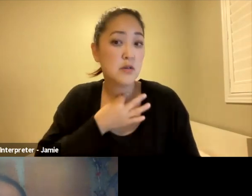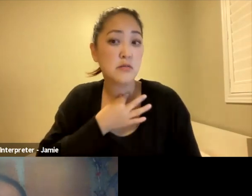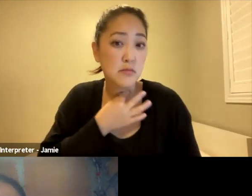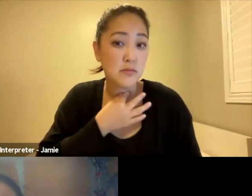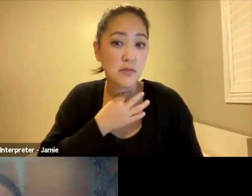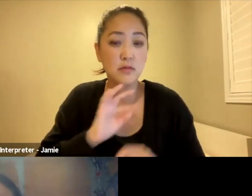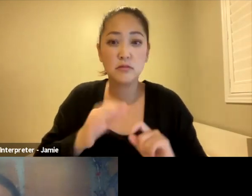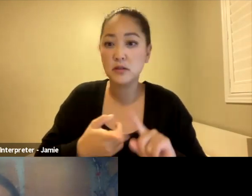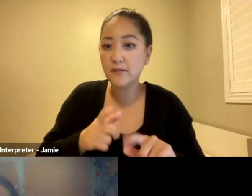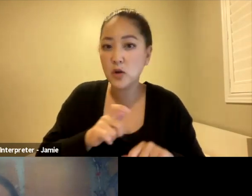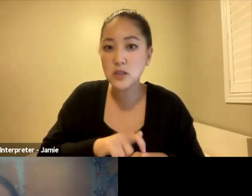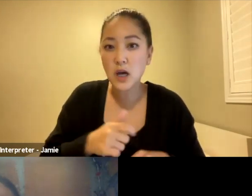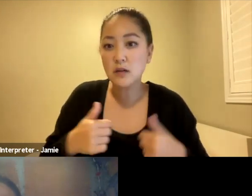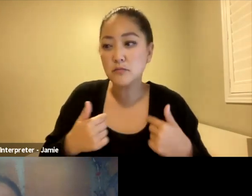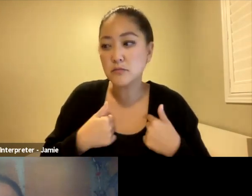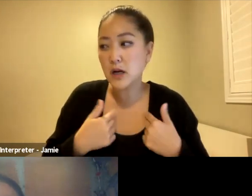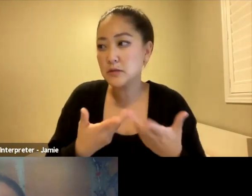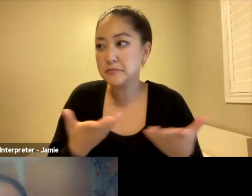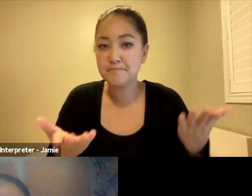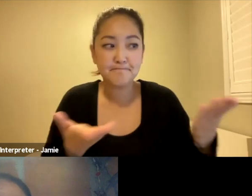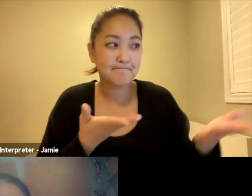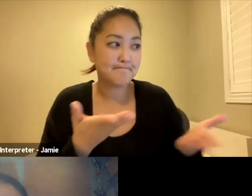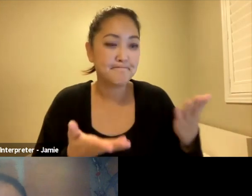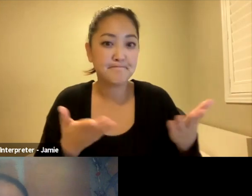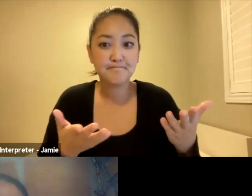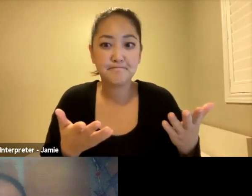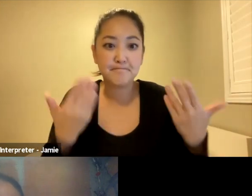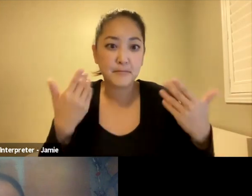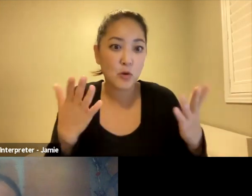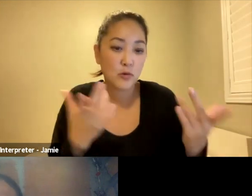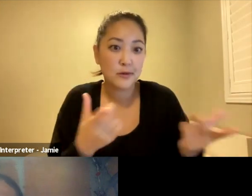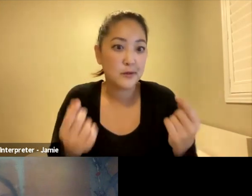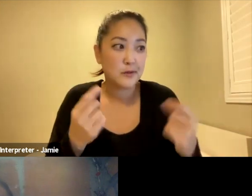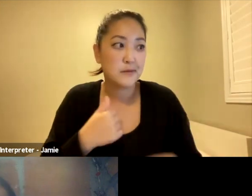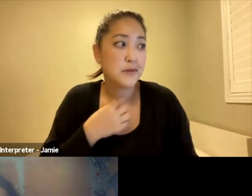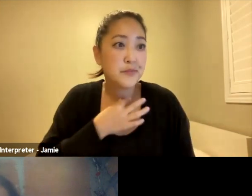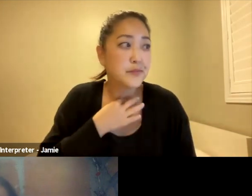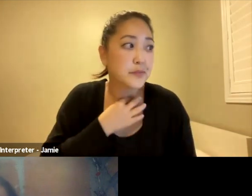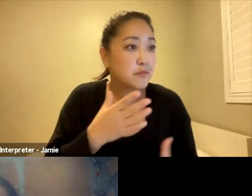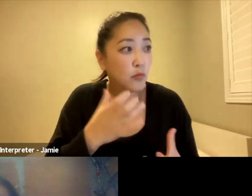I was just knowing people because of curiosity and getting in touch and becoming friends.